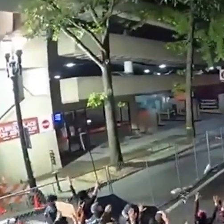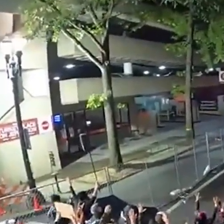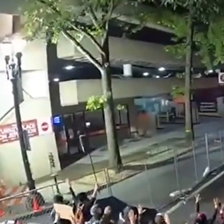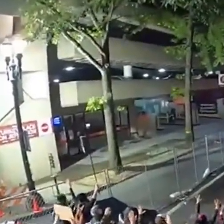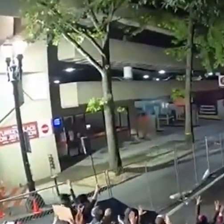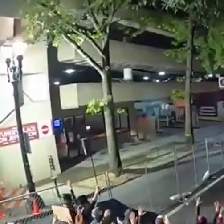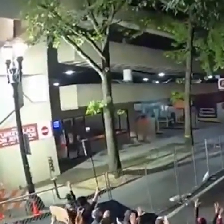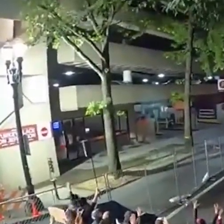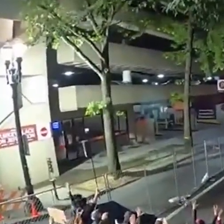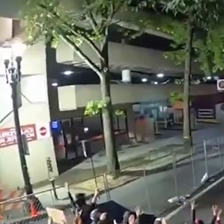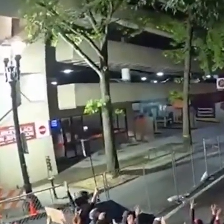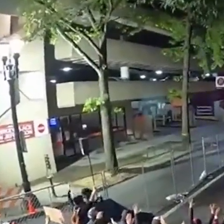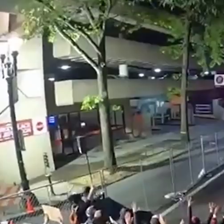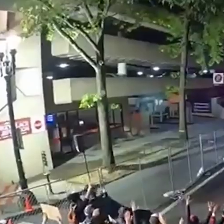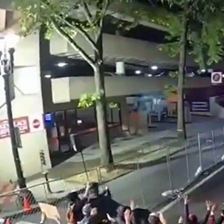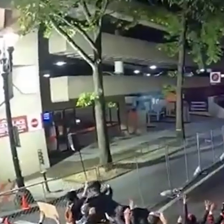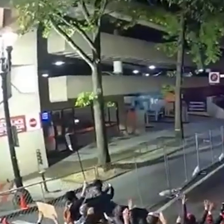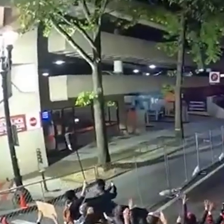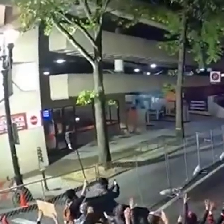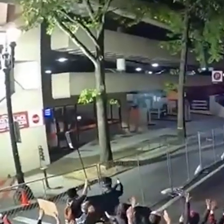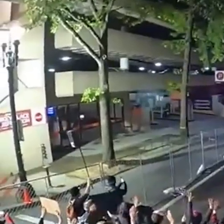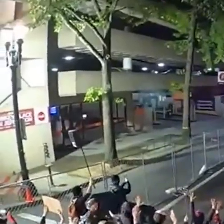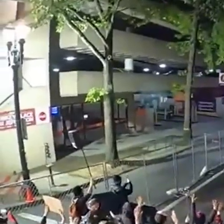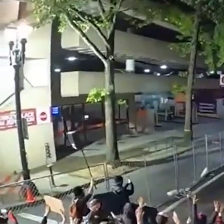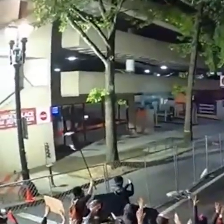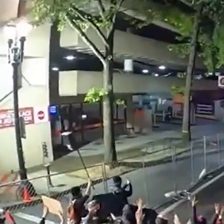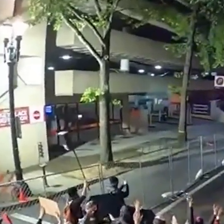But the real action is going on behind this group of people with their hands up